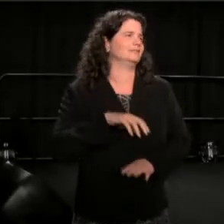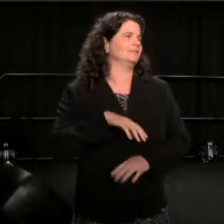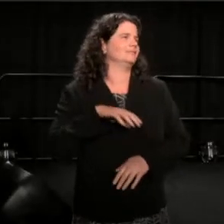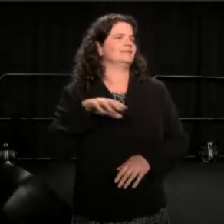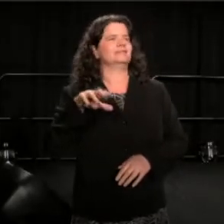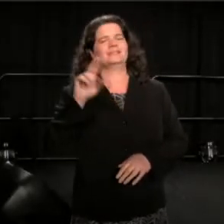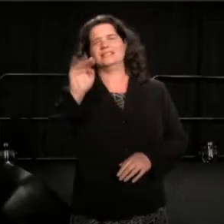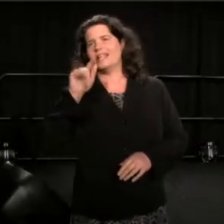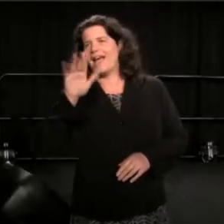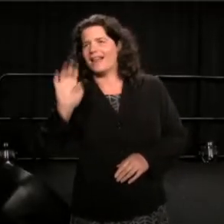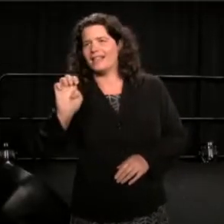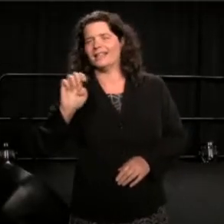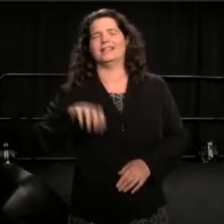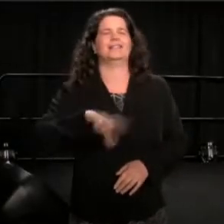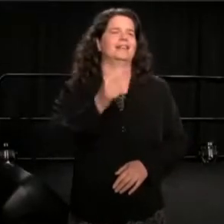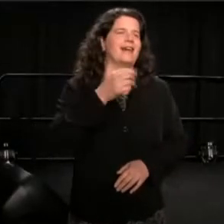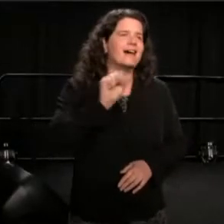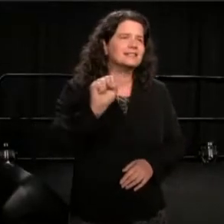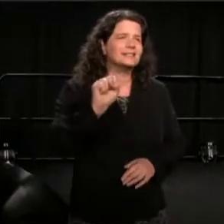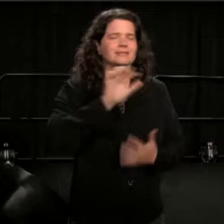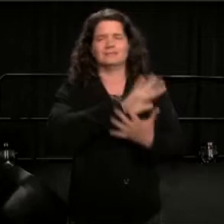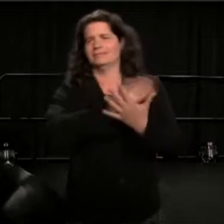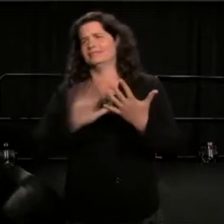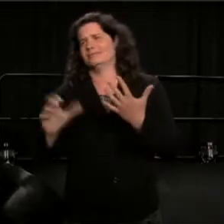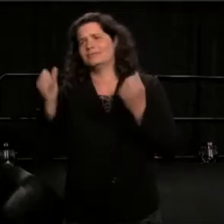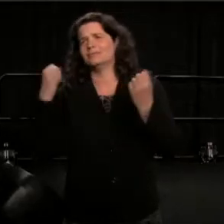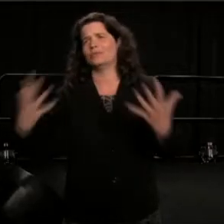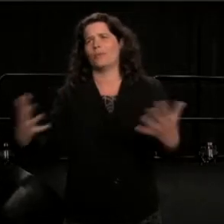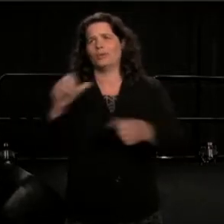Gus Schulenburg, for all the work you've done to get me here,